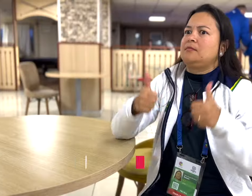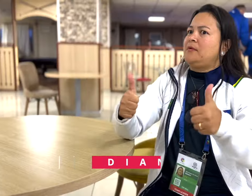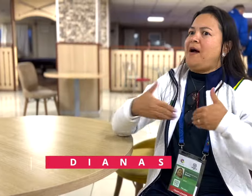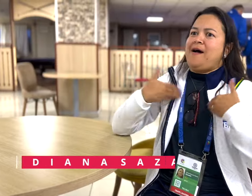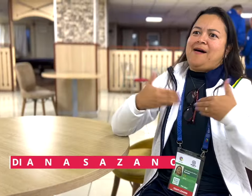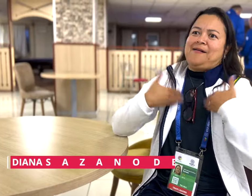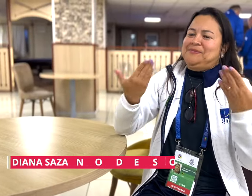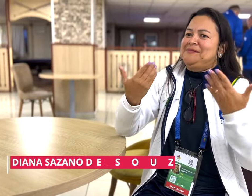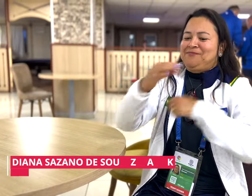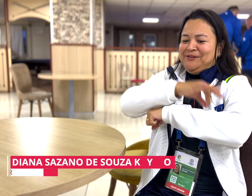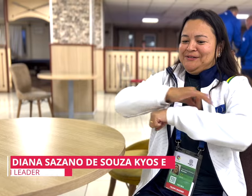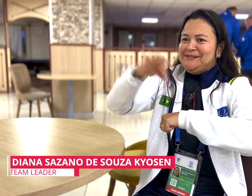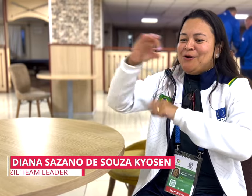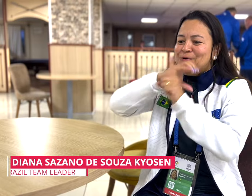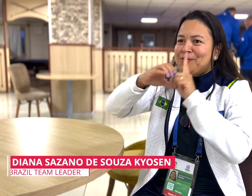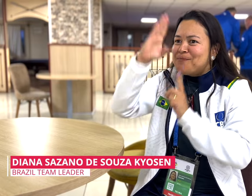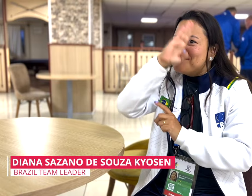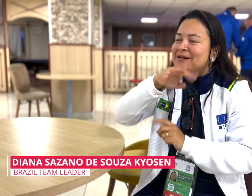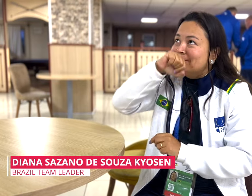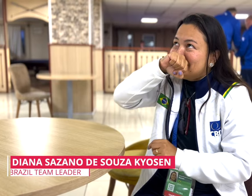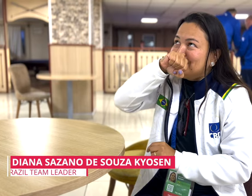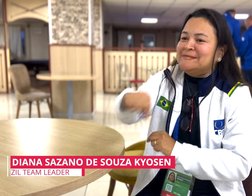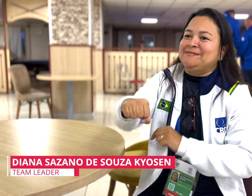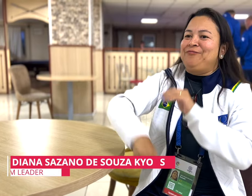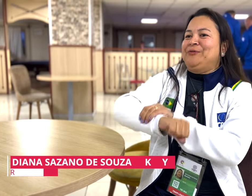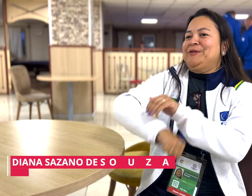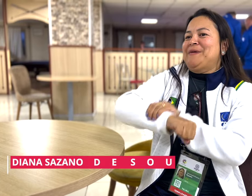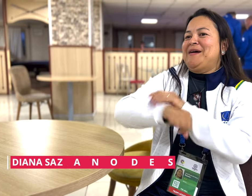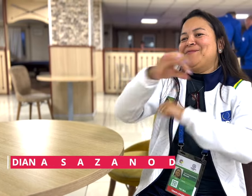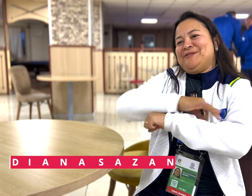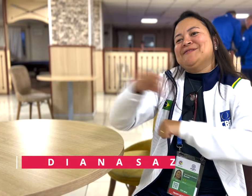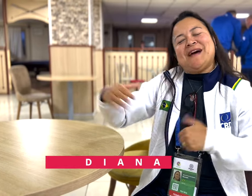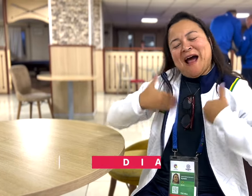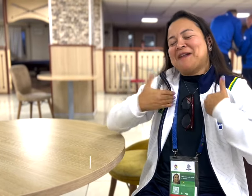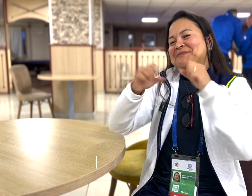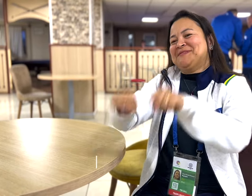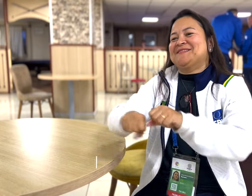[Diana]: I am happy. Brazil's culture has a thing for futsal. I love football and futsal.